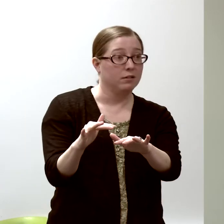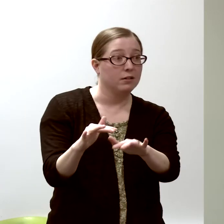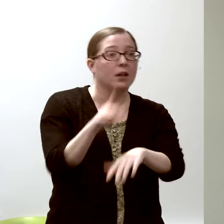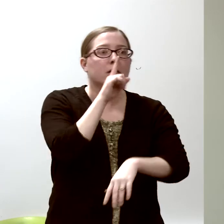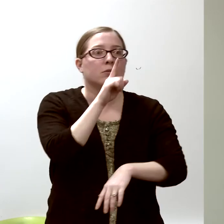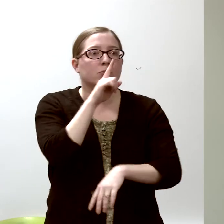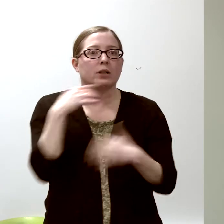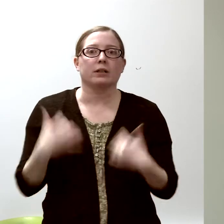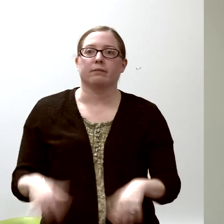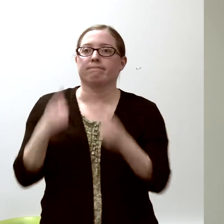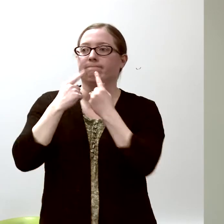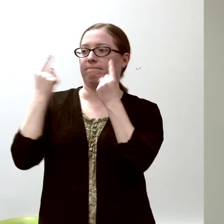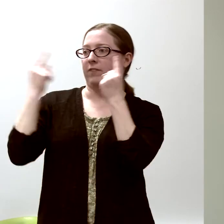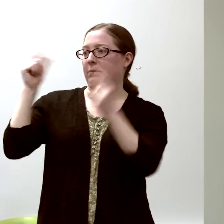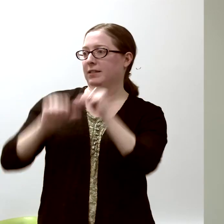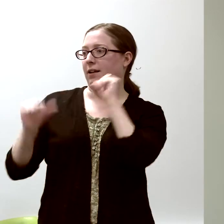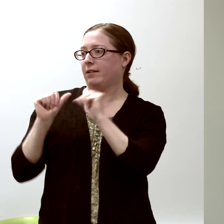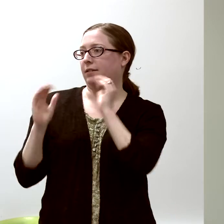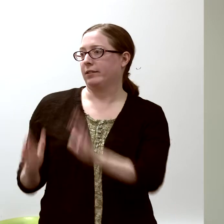and some really famous scientists.